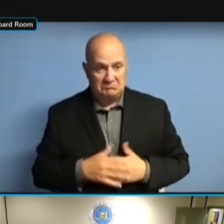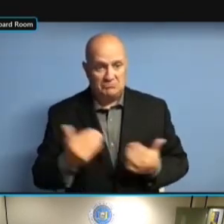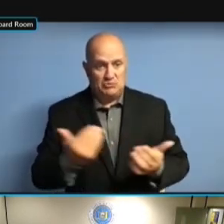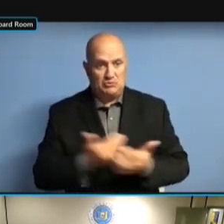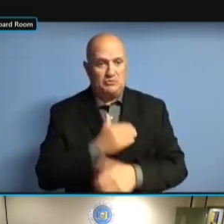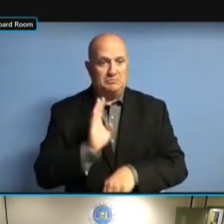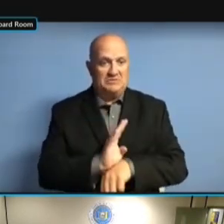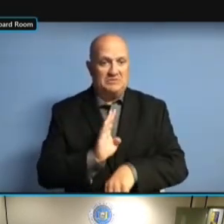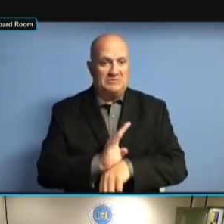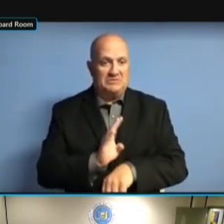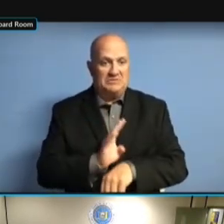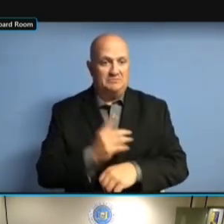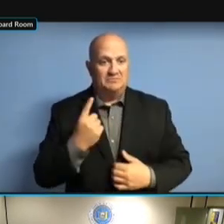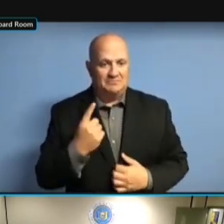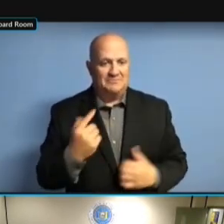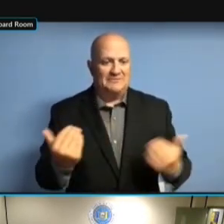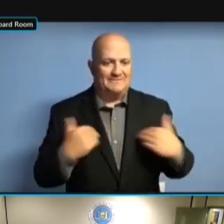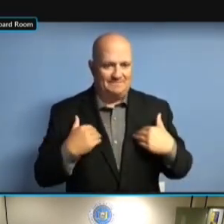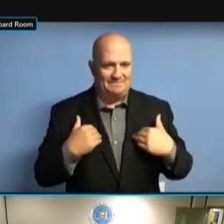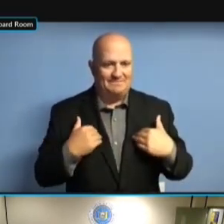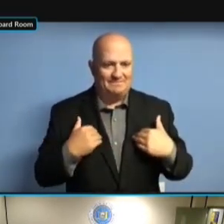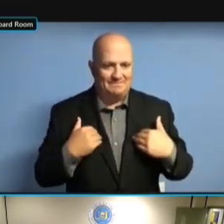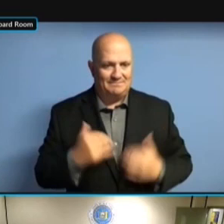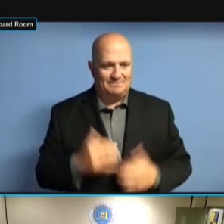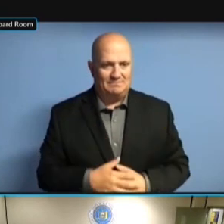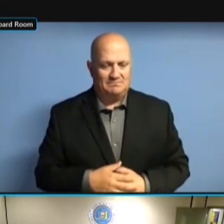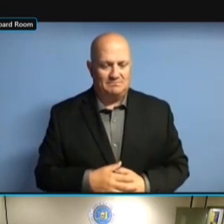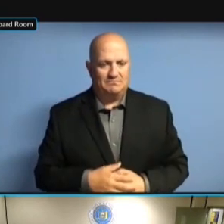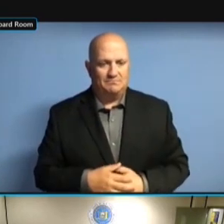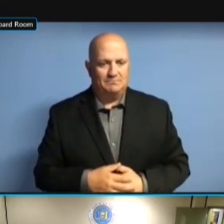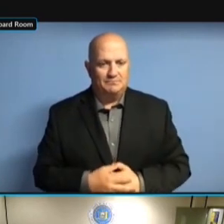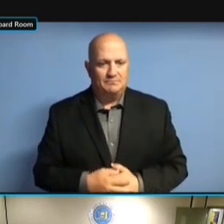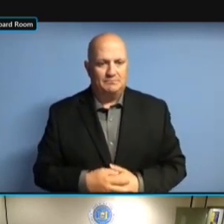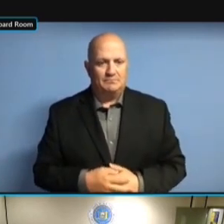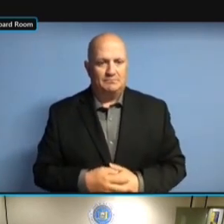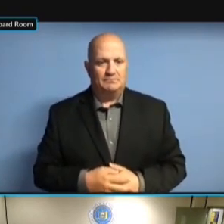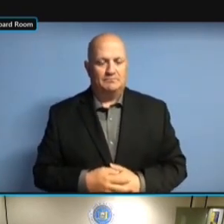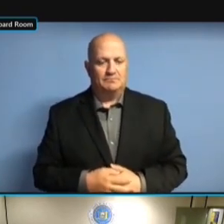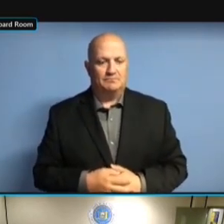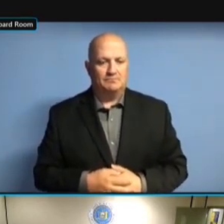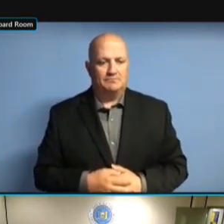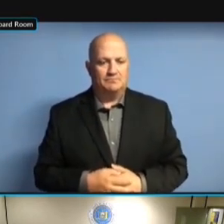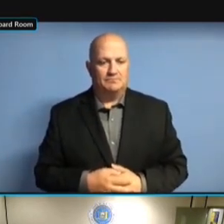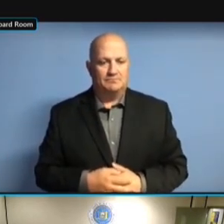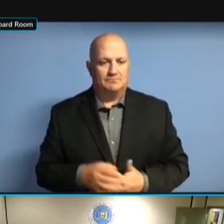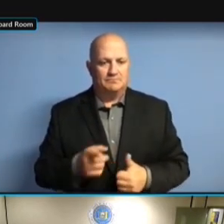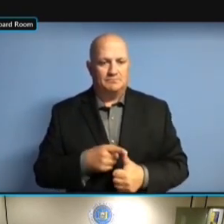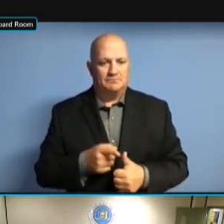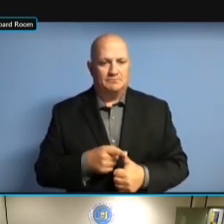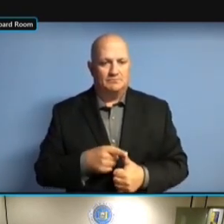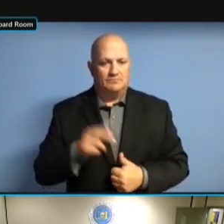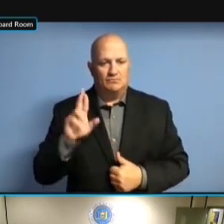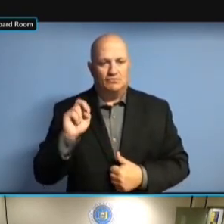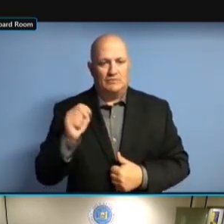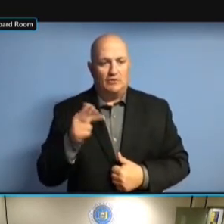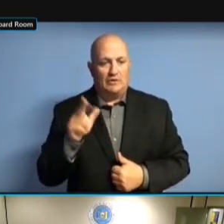SOME ITEMS. THE FIRST SOME ITEMS. THE FIRST ONE SOME ITEMS. THE FIRST ONE IS SOME ITEMS. THE FIRST ONE IS THE SOME ITEMS. THE FIRST ONE IS THE REGULATION THE FIRST ONE IS THE REGULATION THE FIRST ONE IS THE REGULATION PART